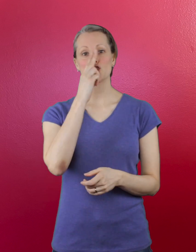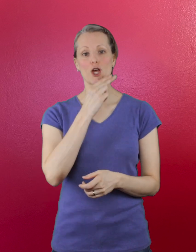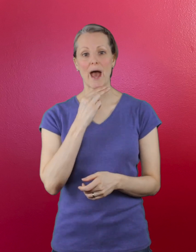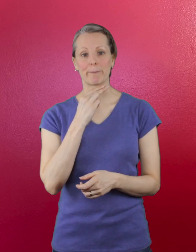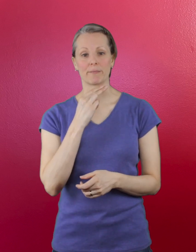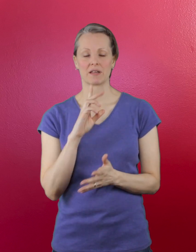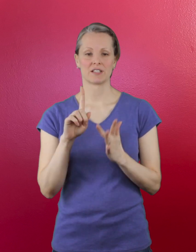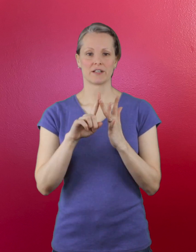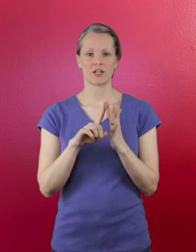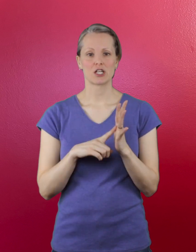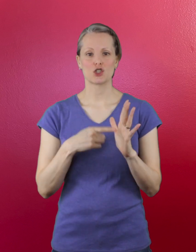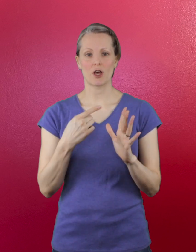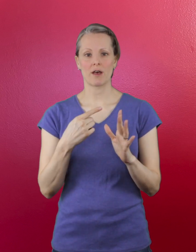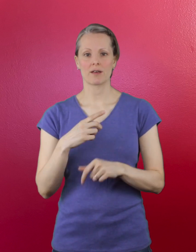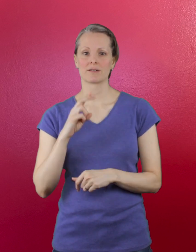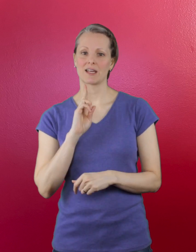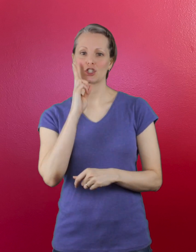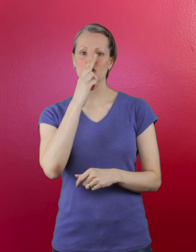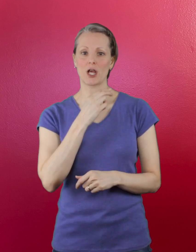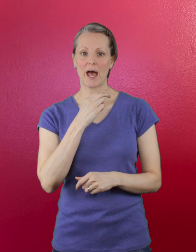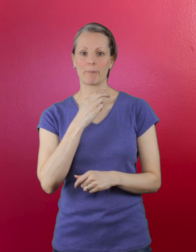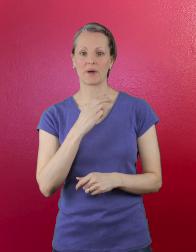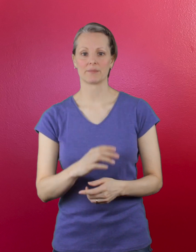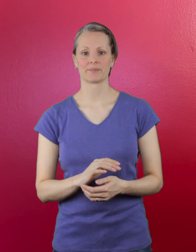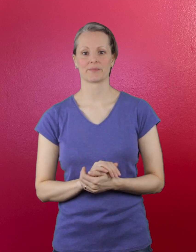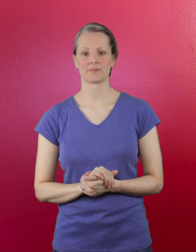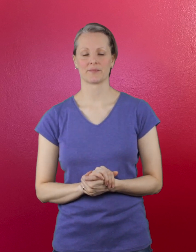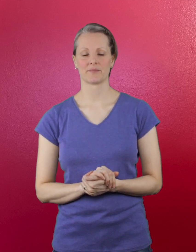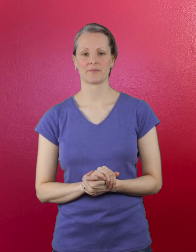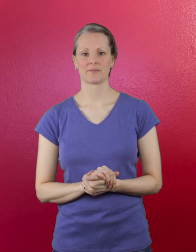jam ... j ... jam